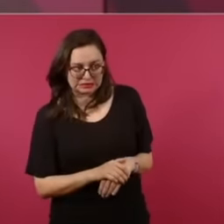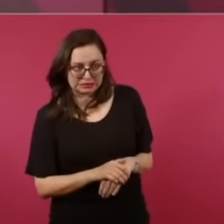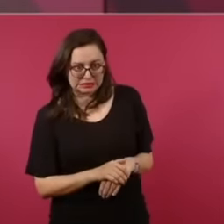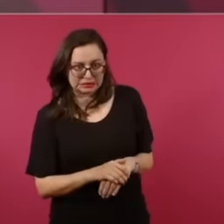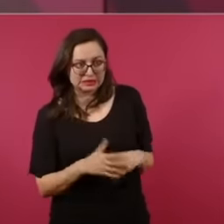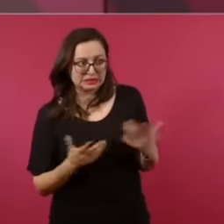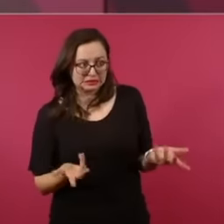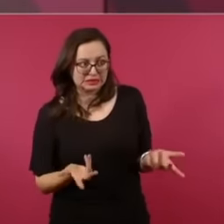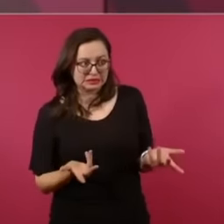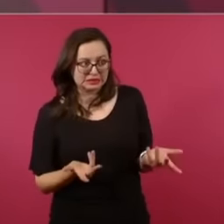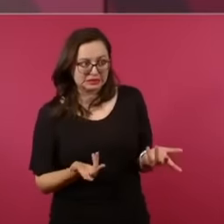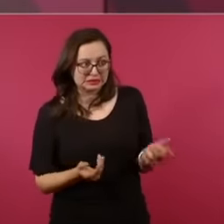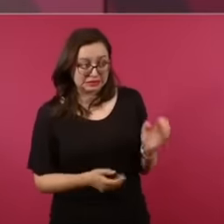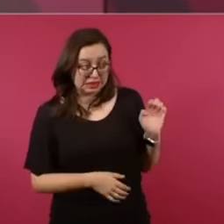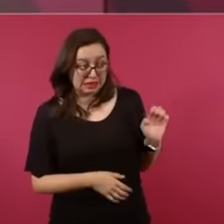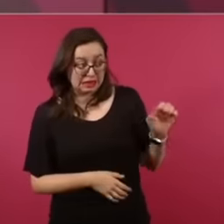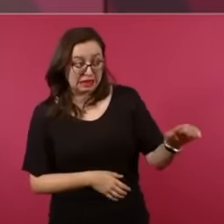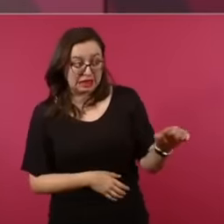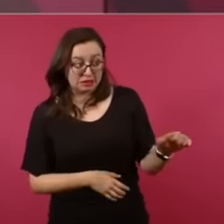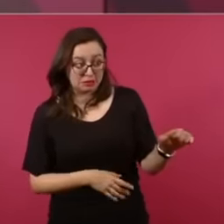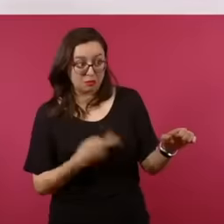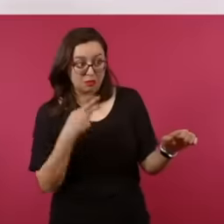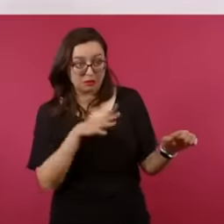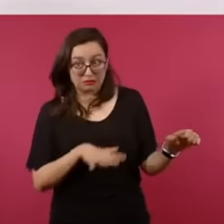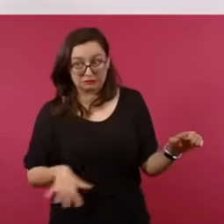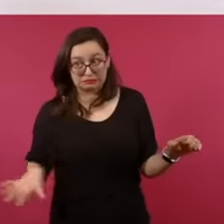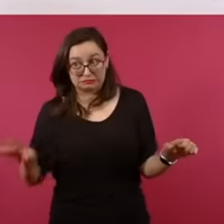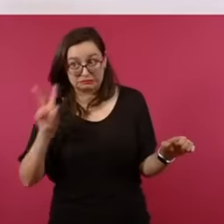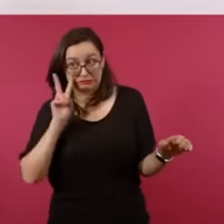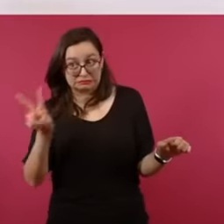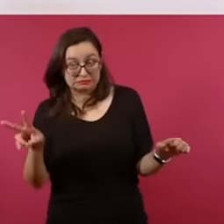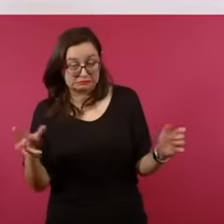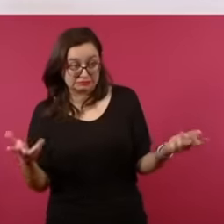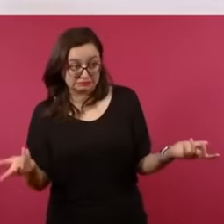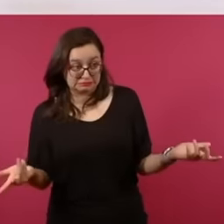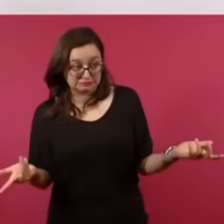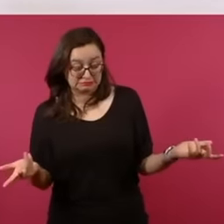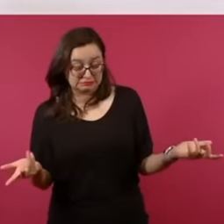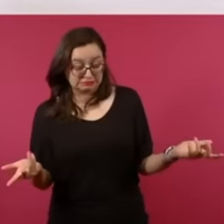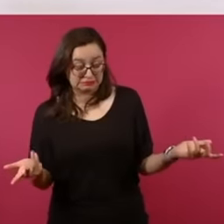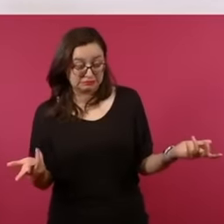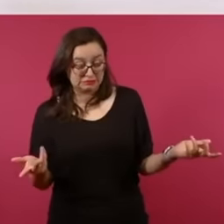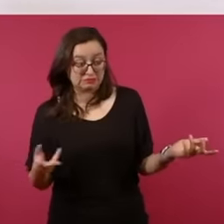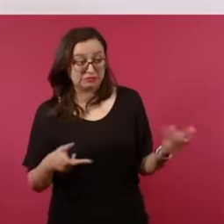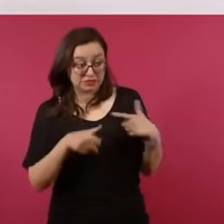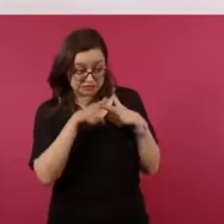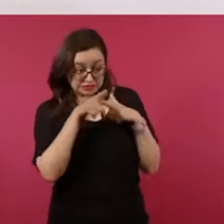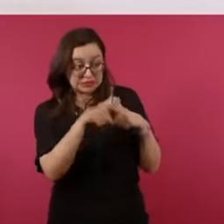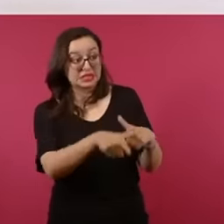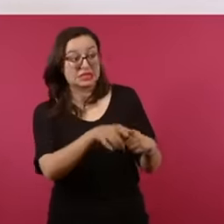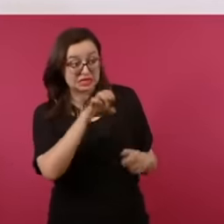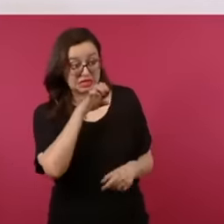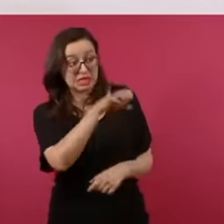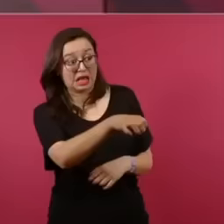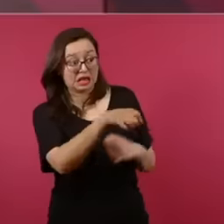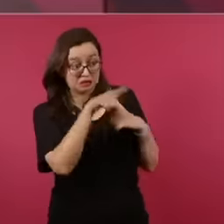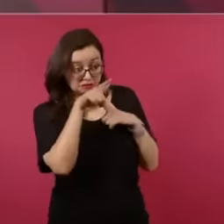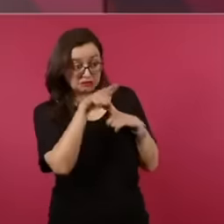, do not allow them to overwhelm you and manipulate you